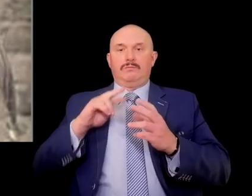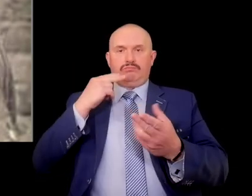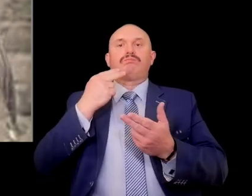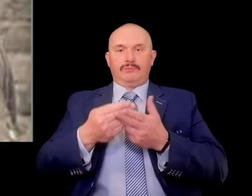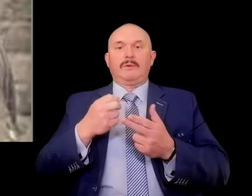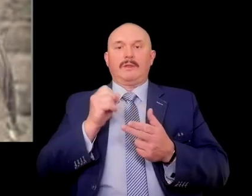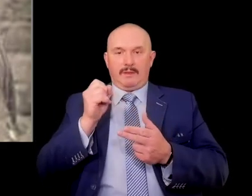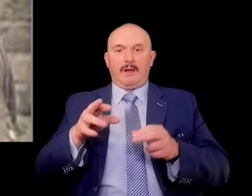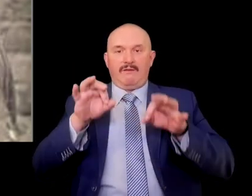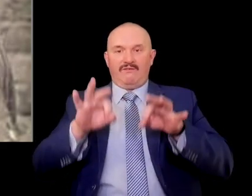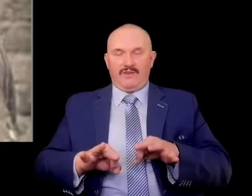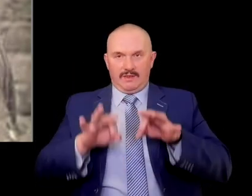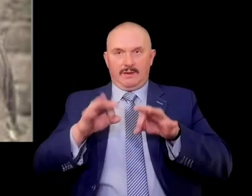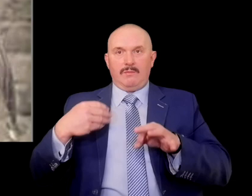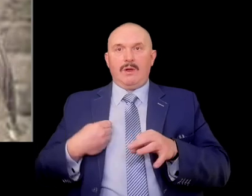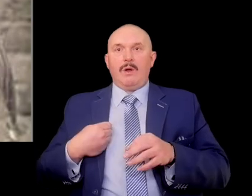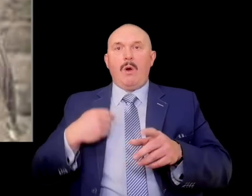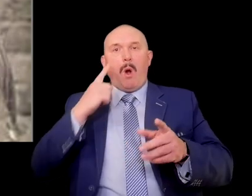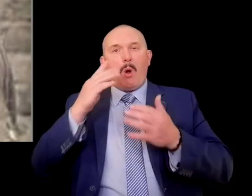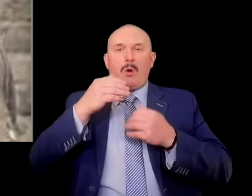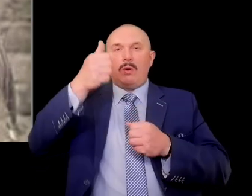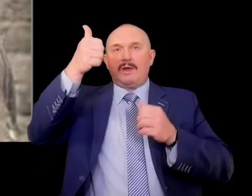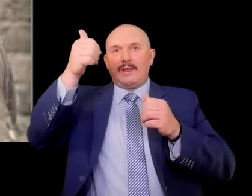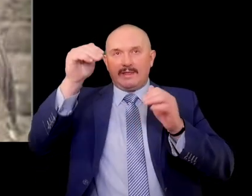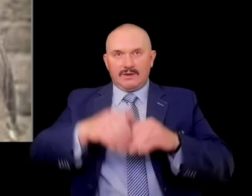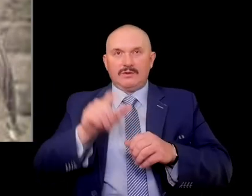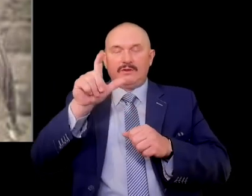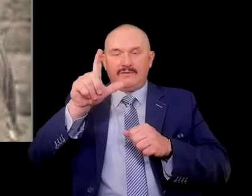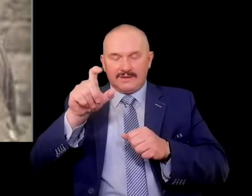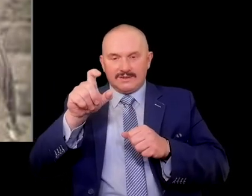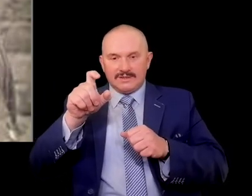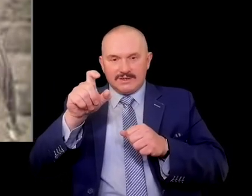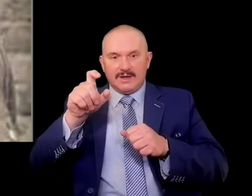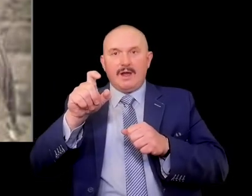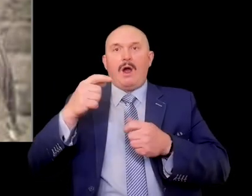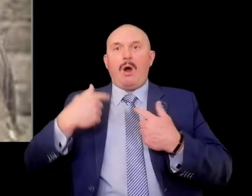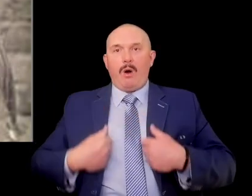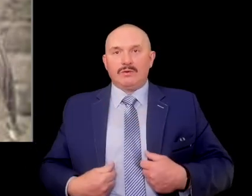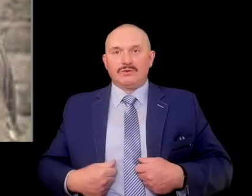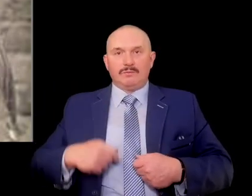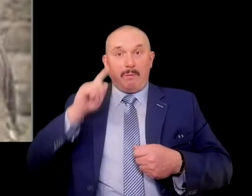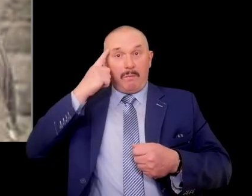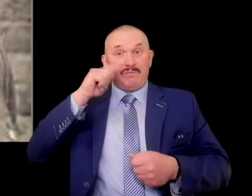murdering in Piasnica about 1200 patients of German psychiatric hospitals,